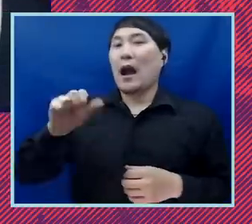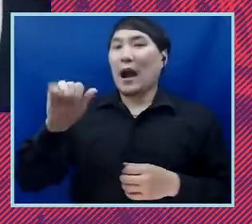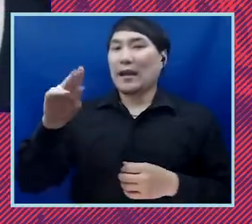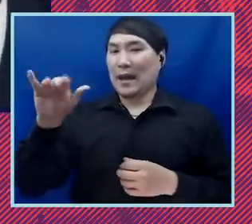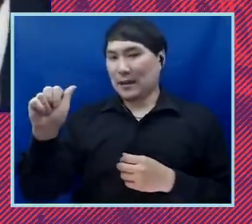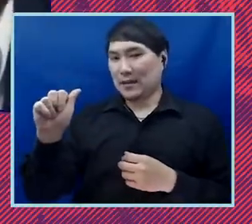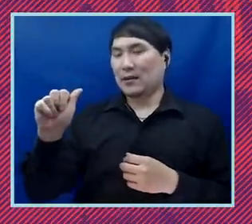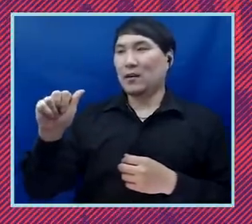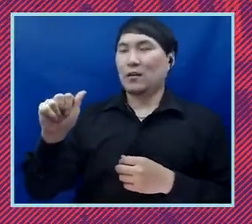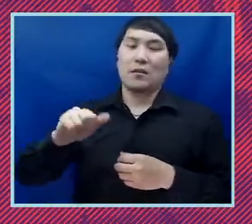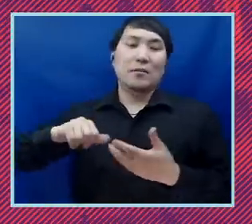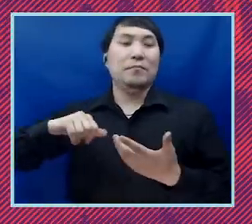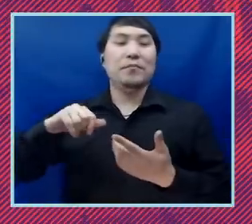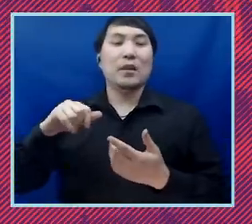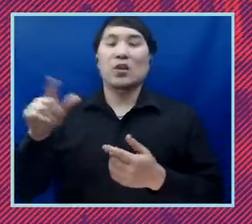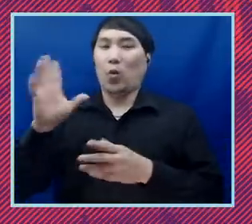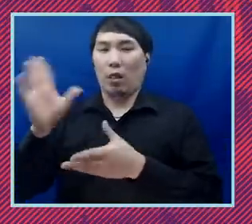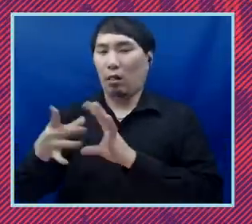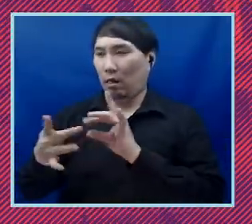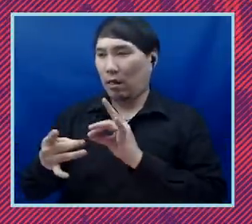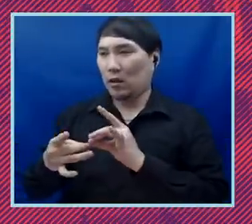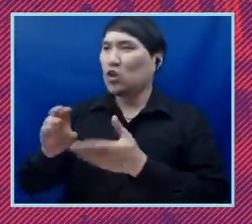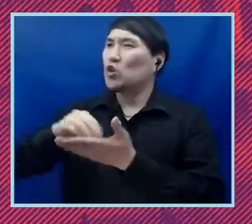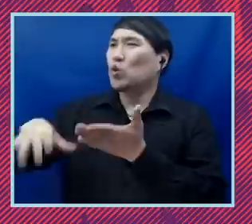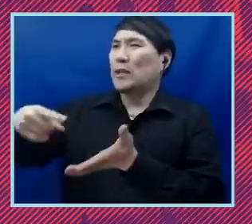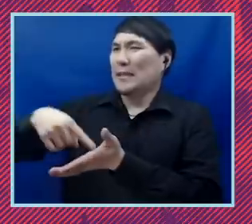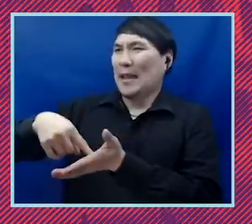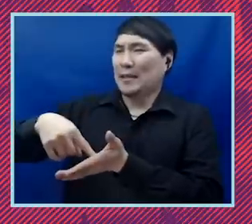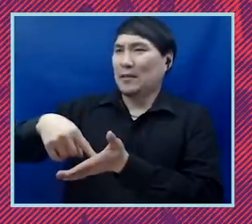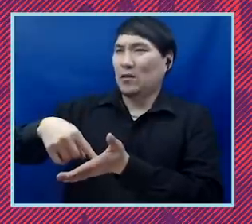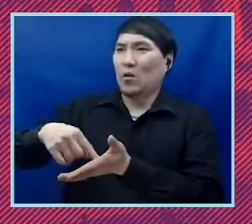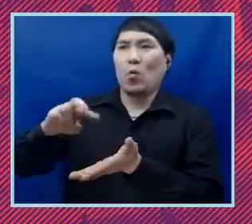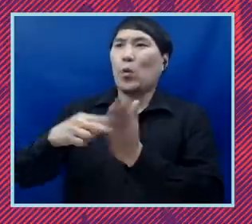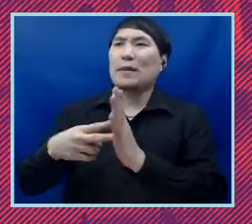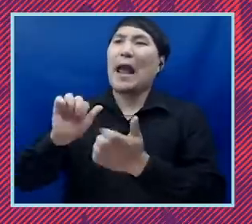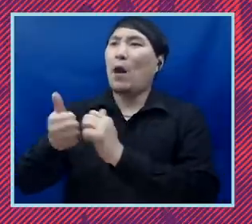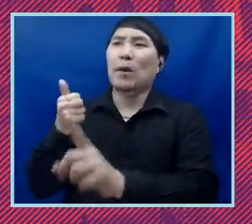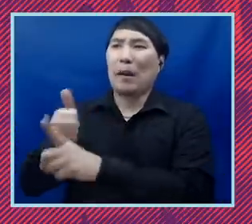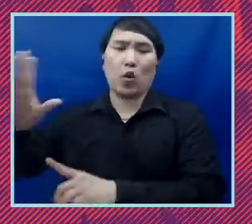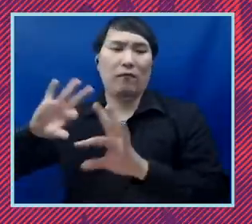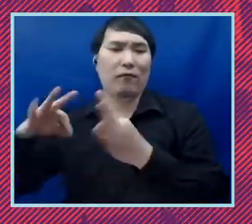and she is going to talk about what student debt the burden is placed on her family and what she